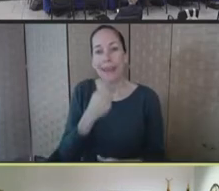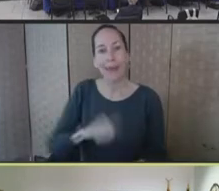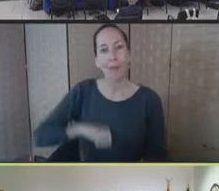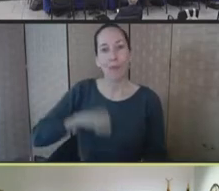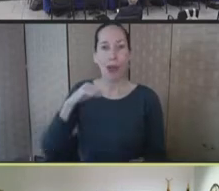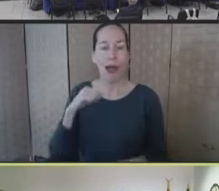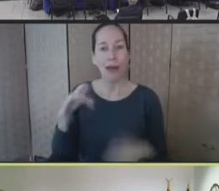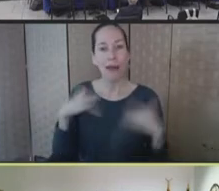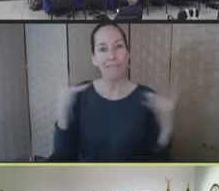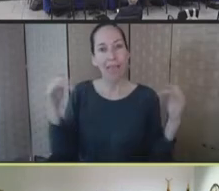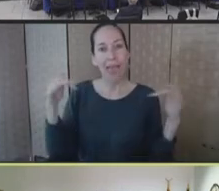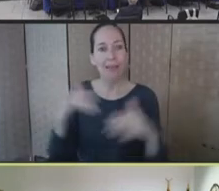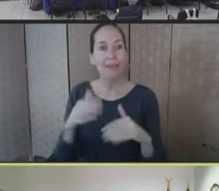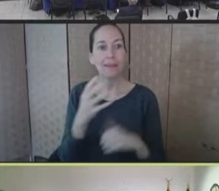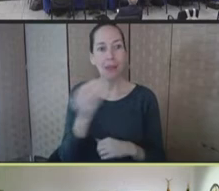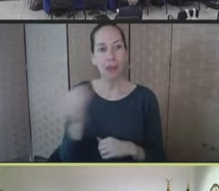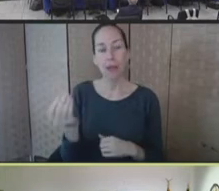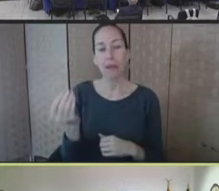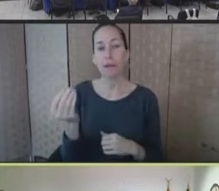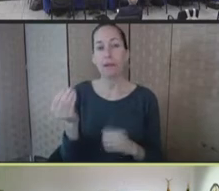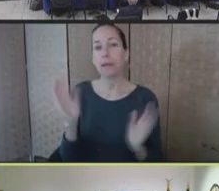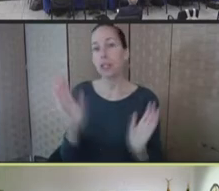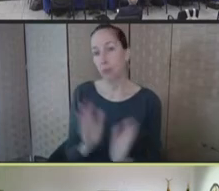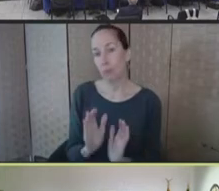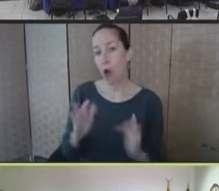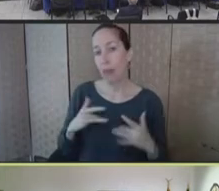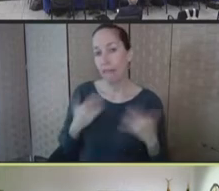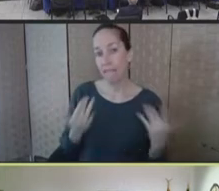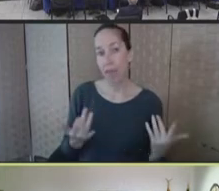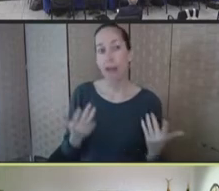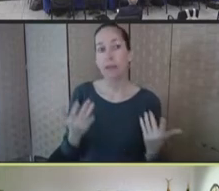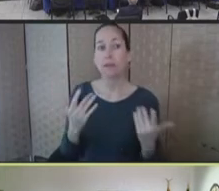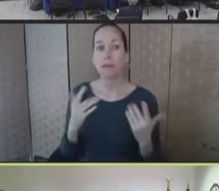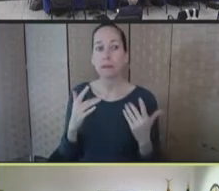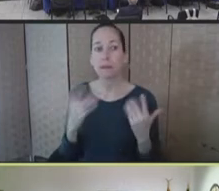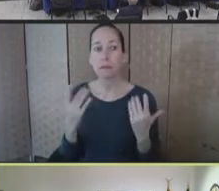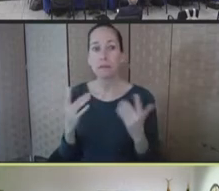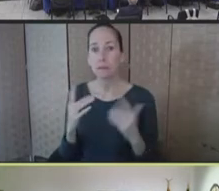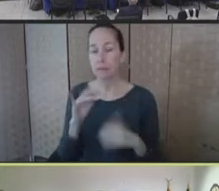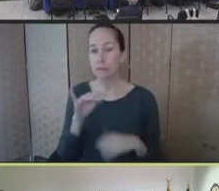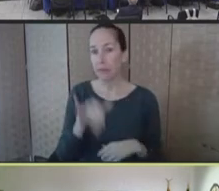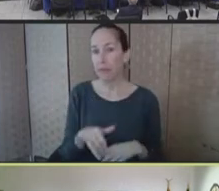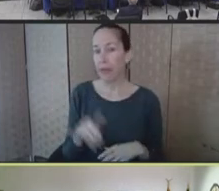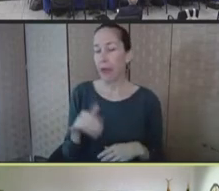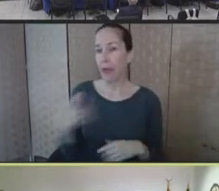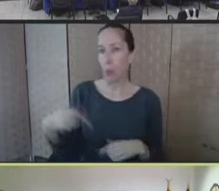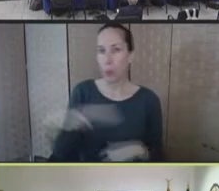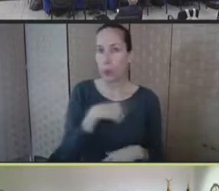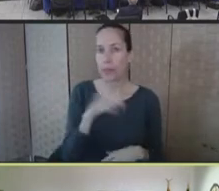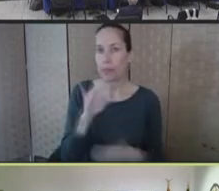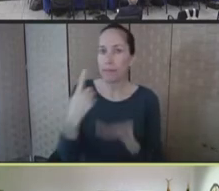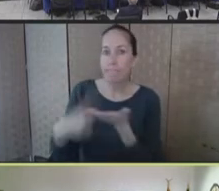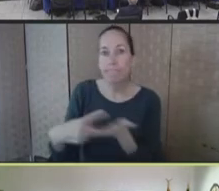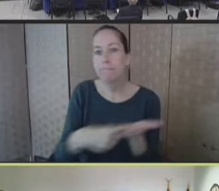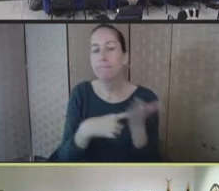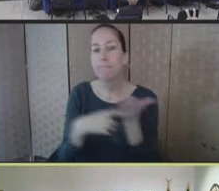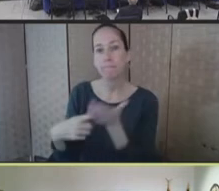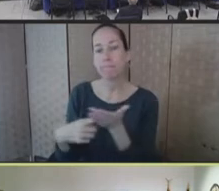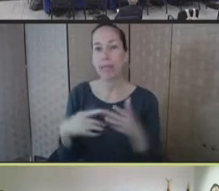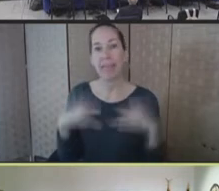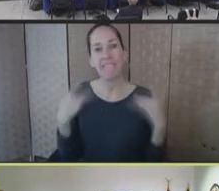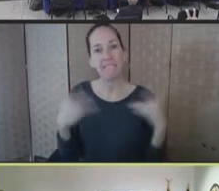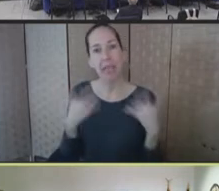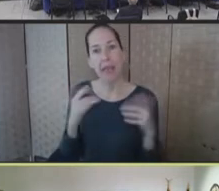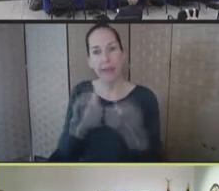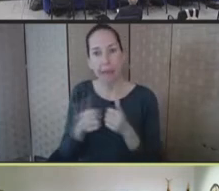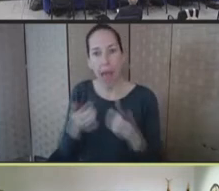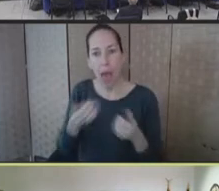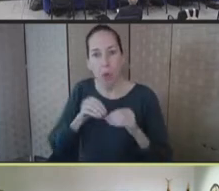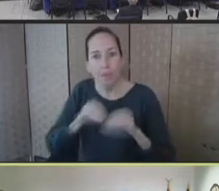smaller events -- equity events many are discussing. We've also continued to support,